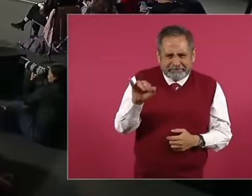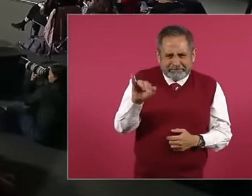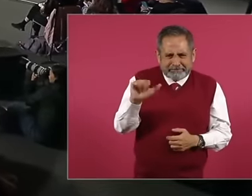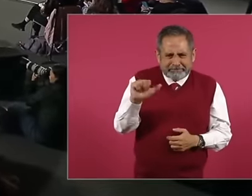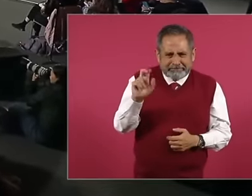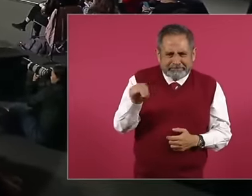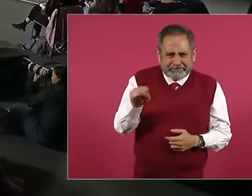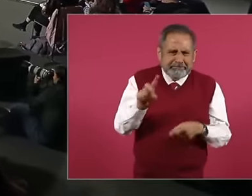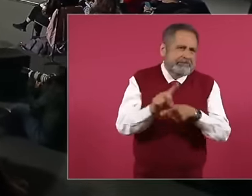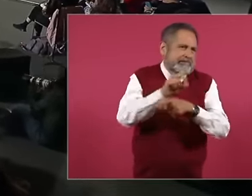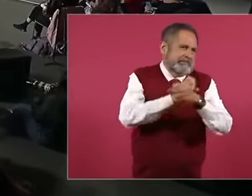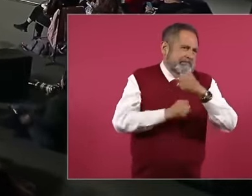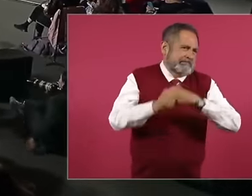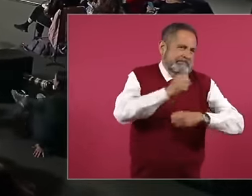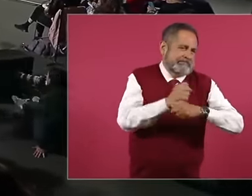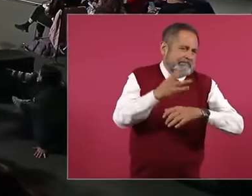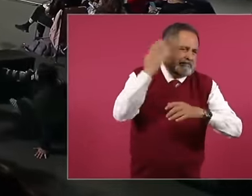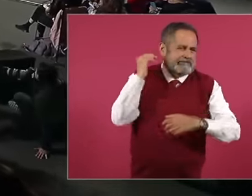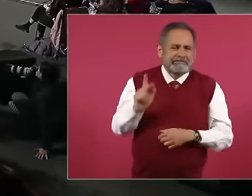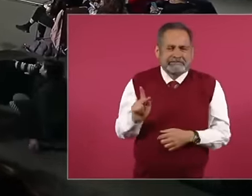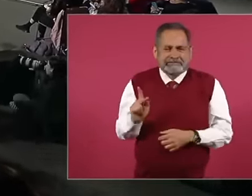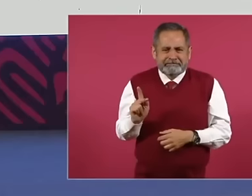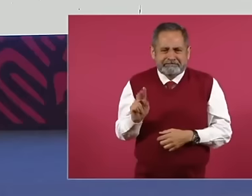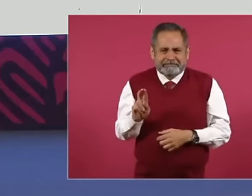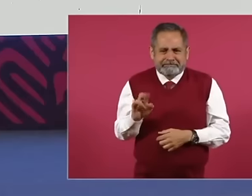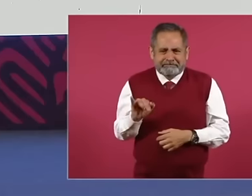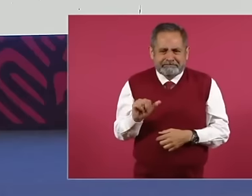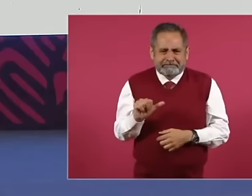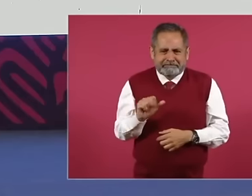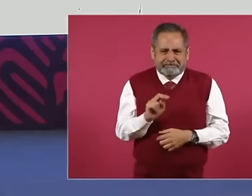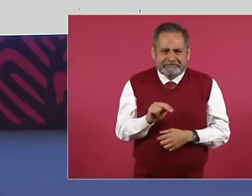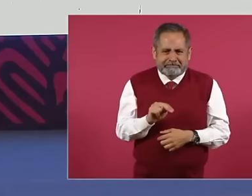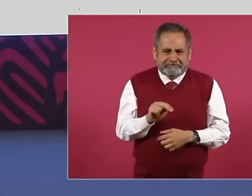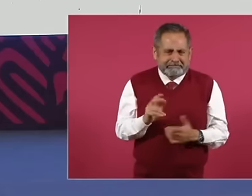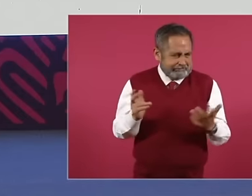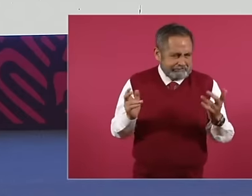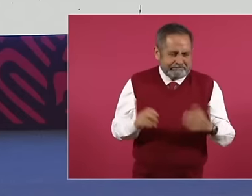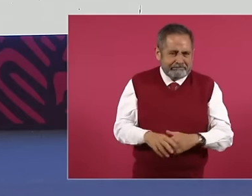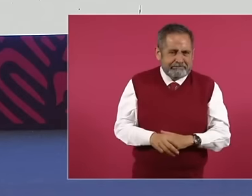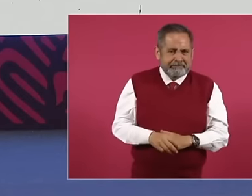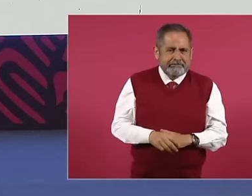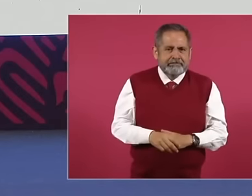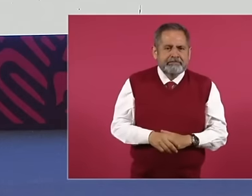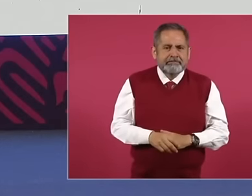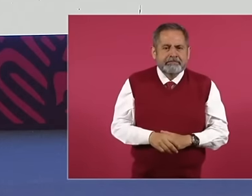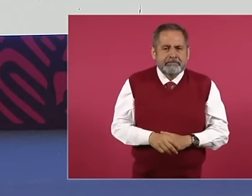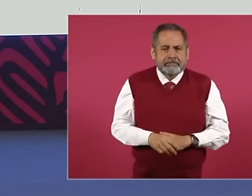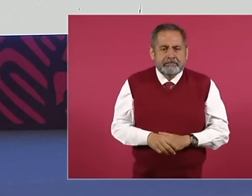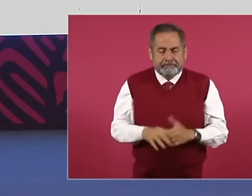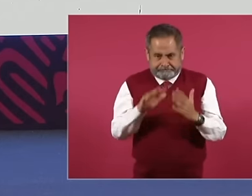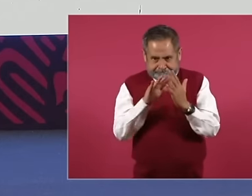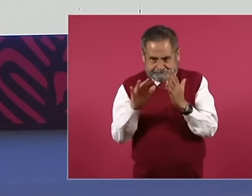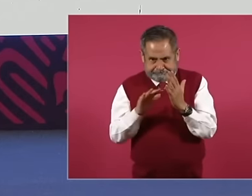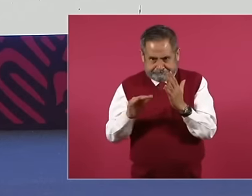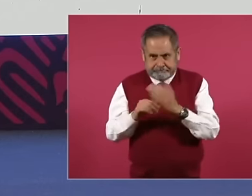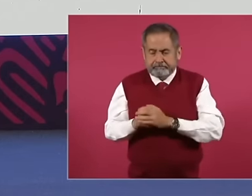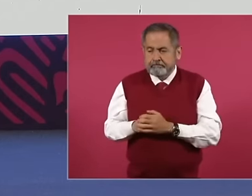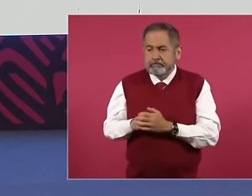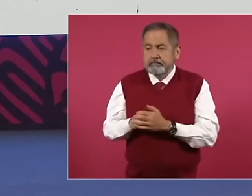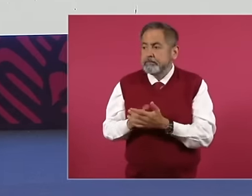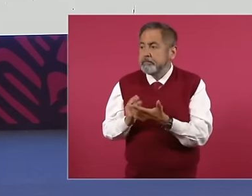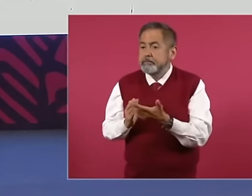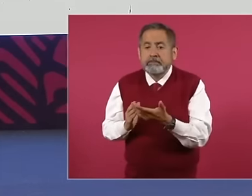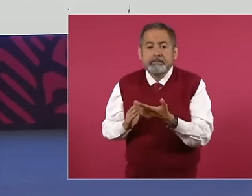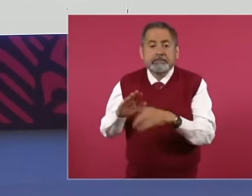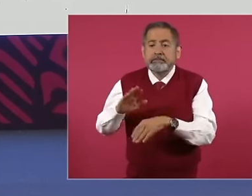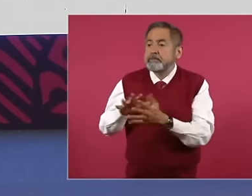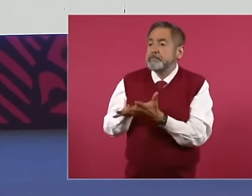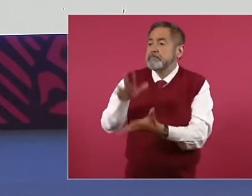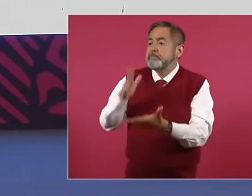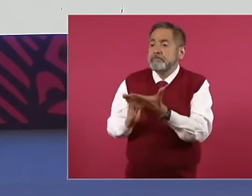time the over representation is a distortion of the popular will that